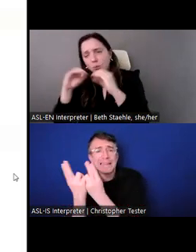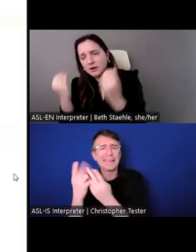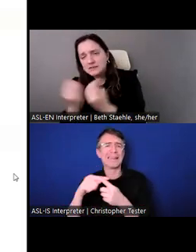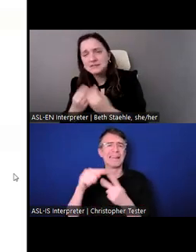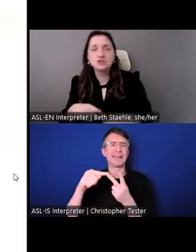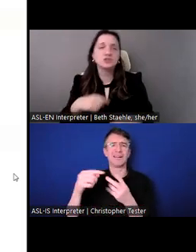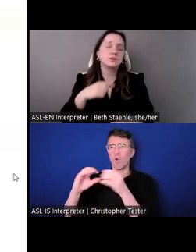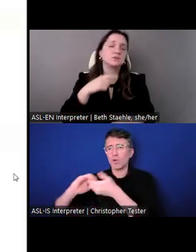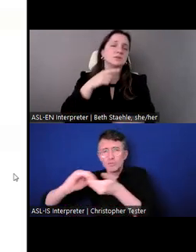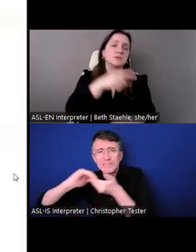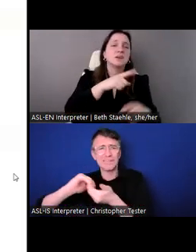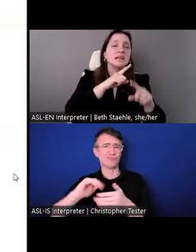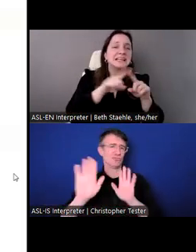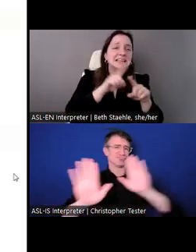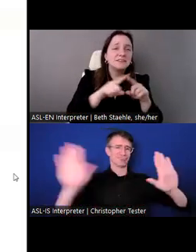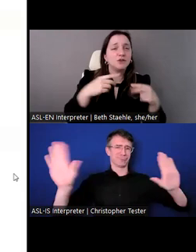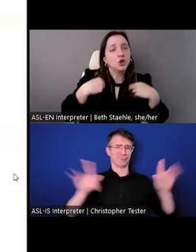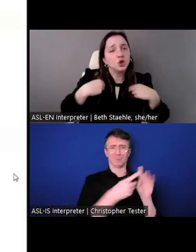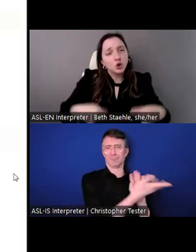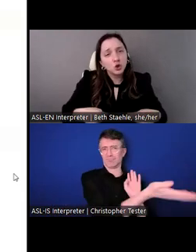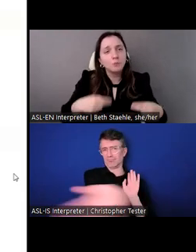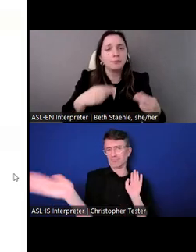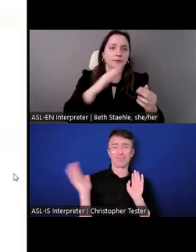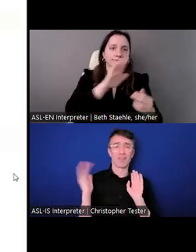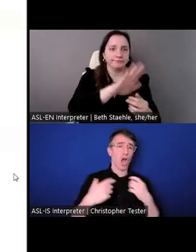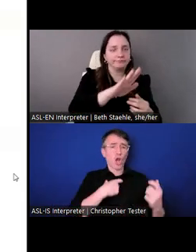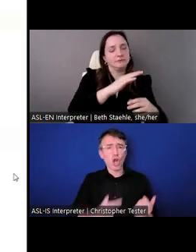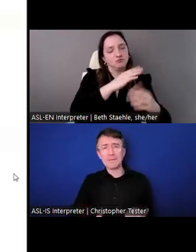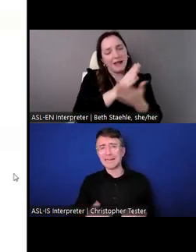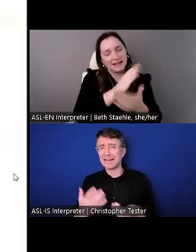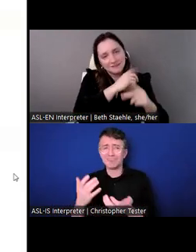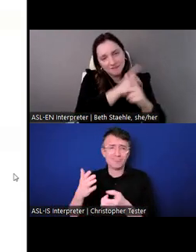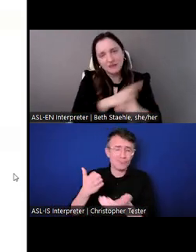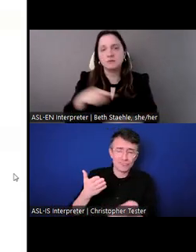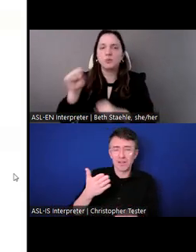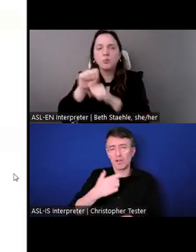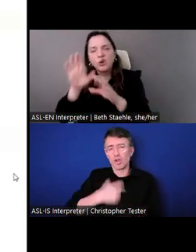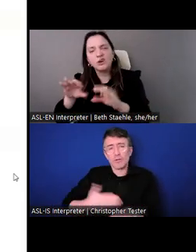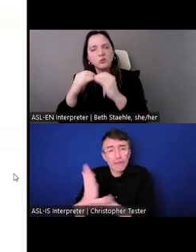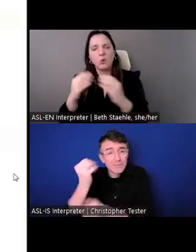associations, and, of course, coalitions.